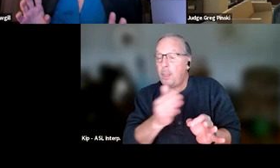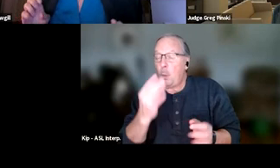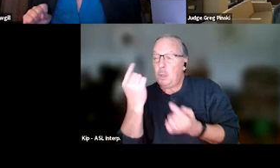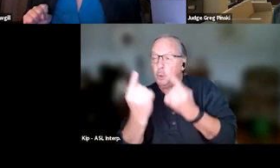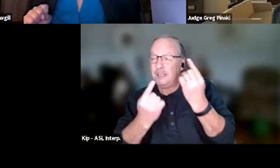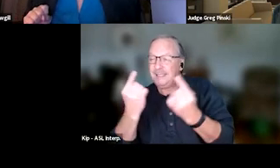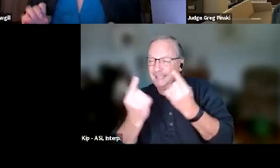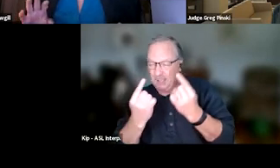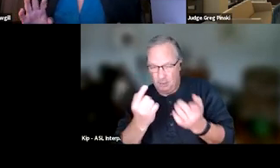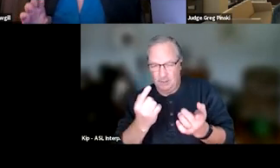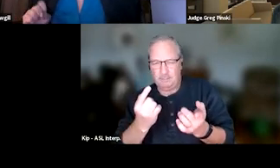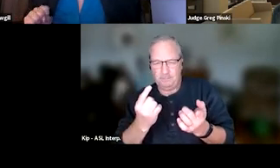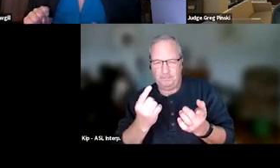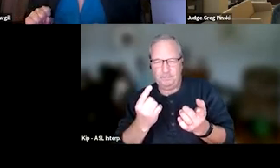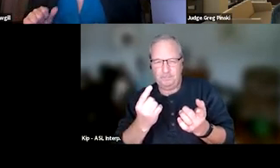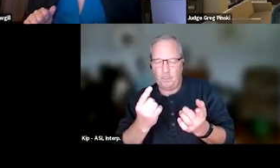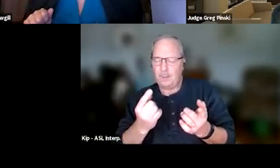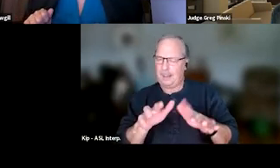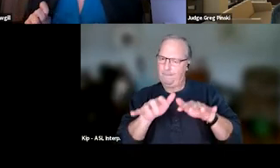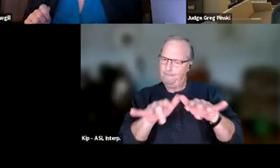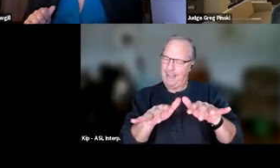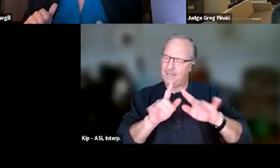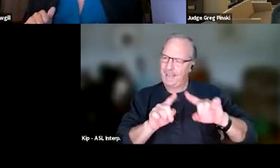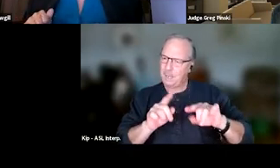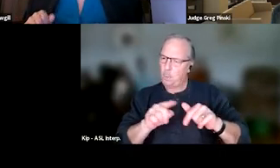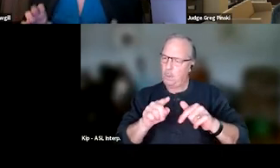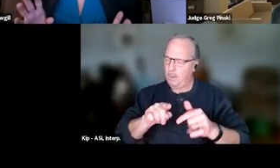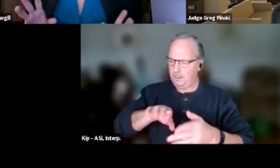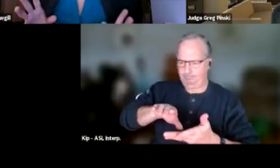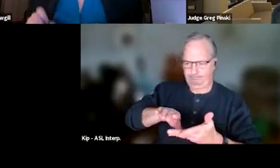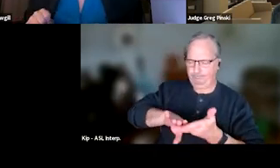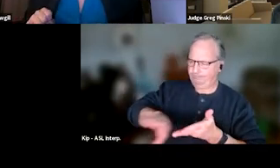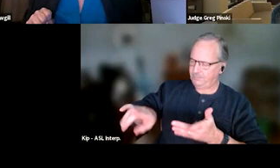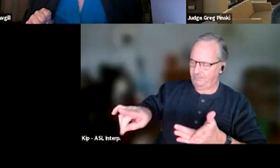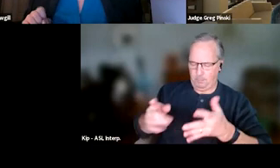We always wanna get that magic answer. When do we terminate 'em from treatment court? There is no magic answer to that